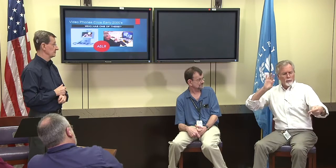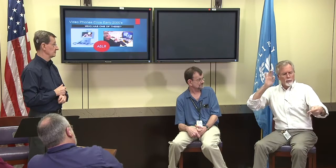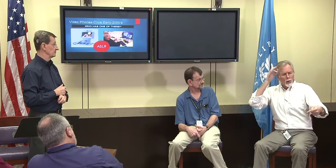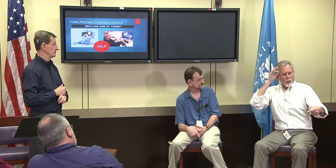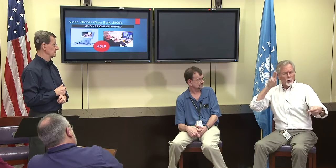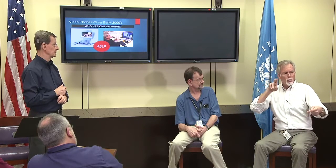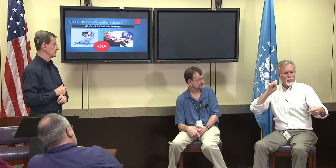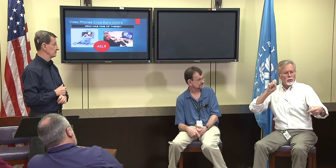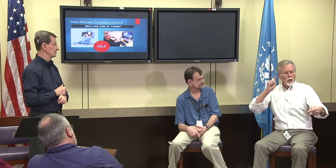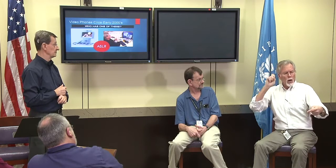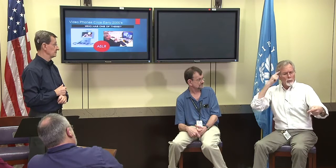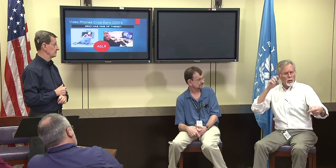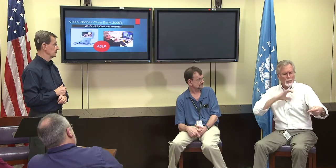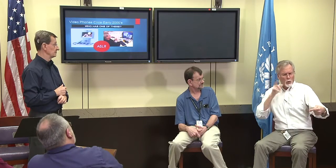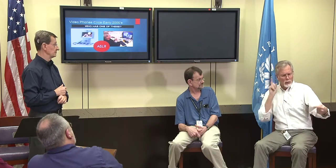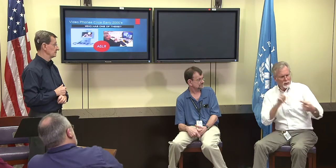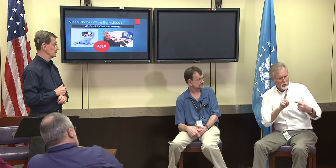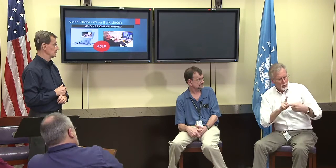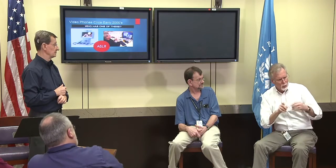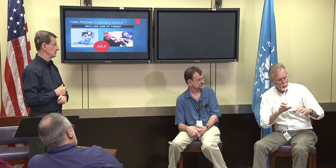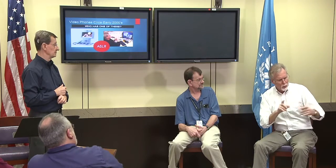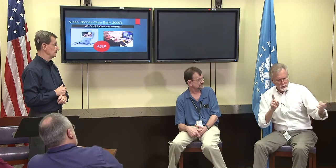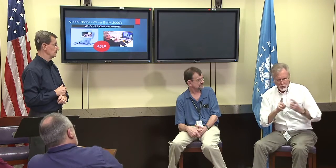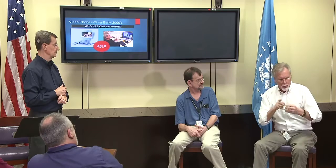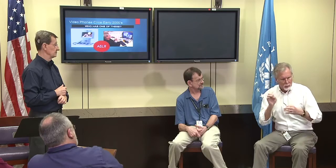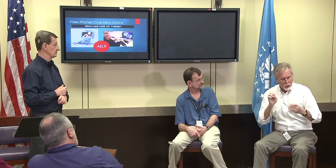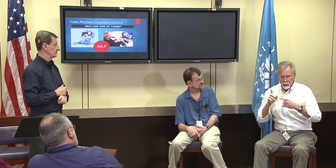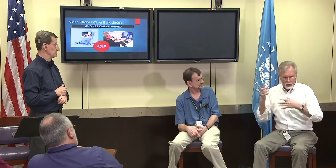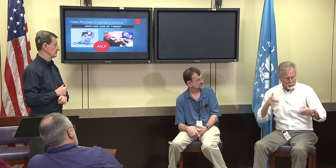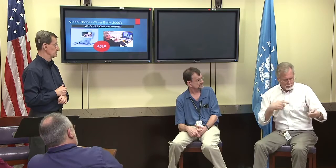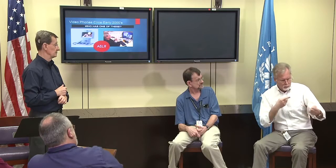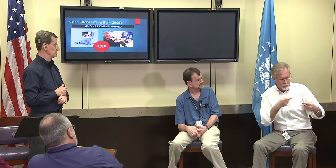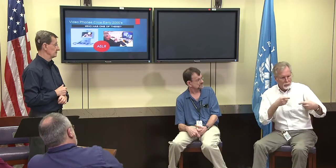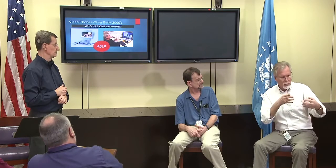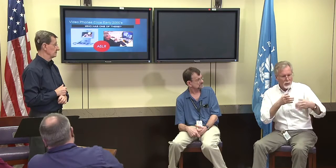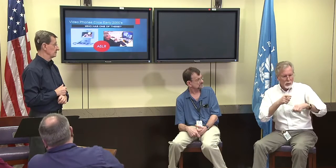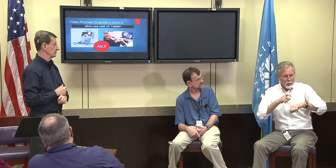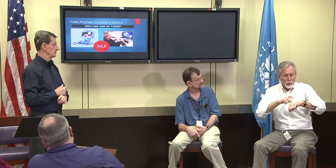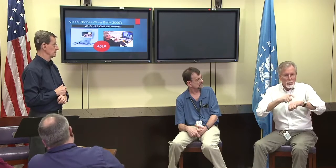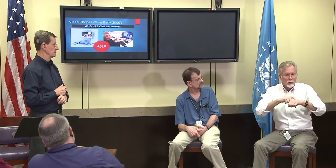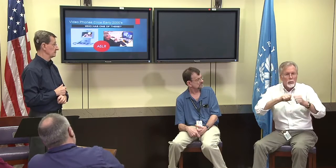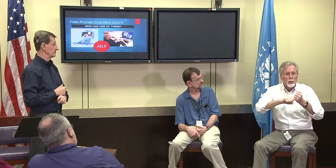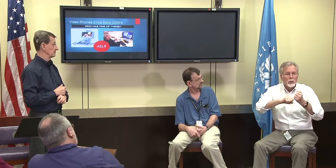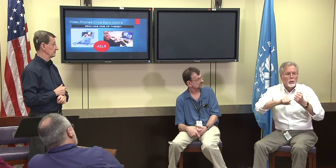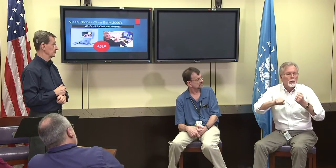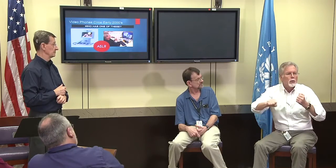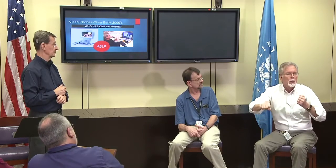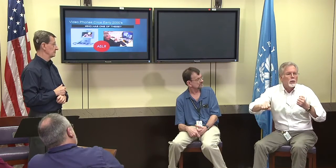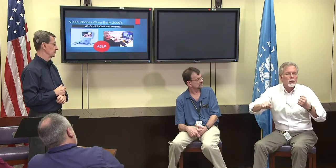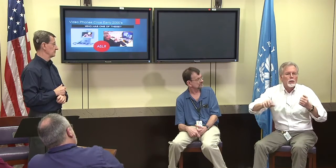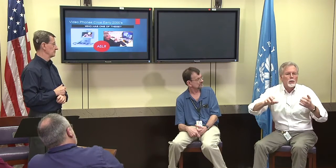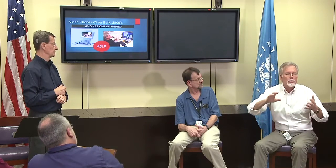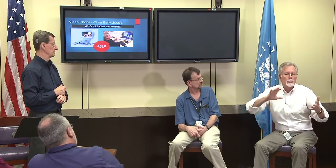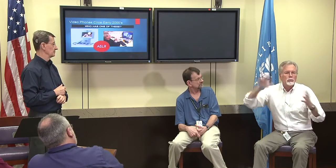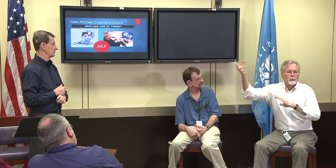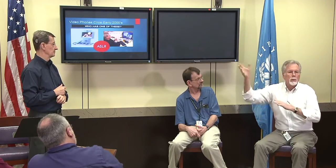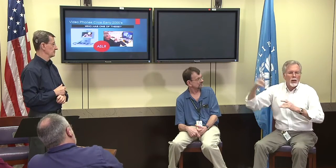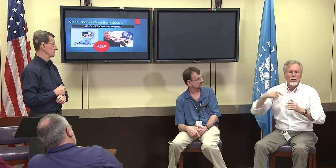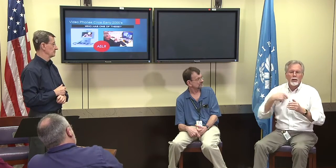to the Capital police; they should be the ones coming to our offices to first responders for us.